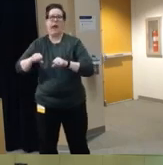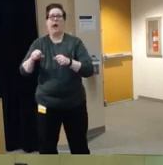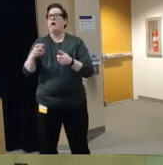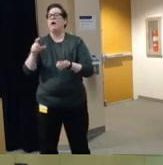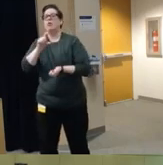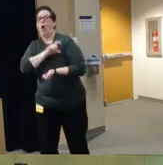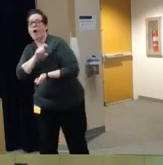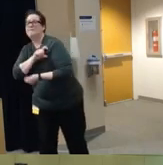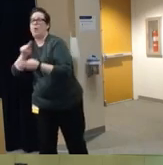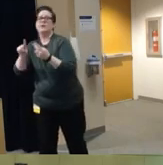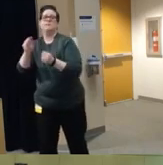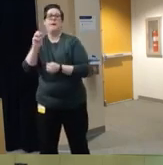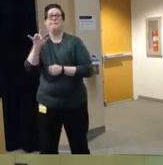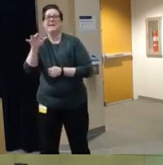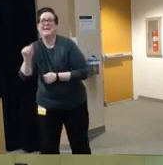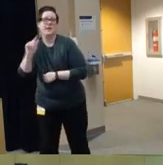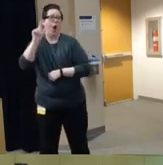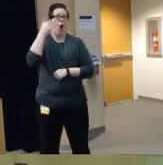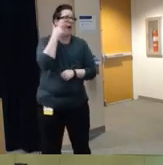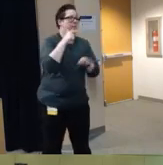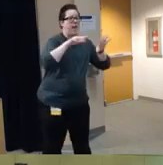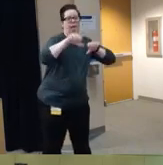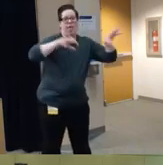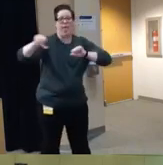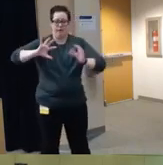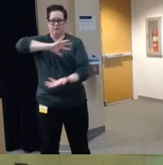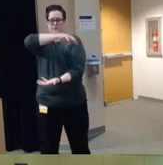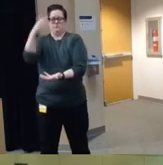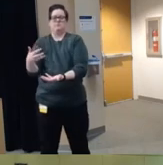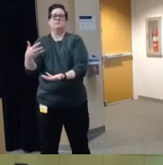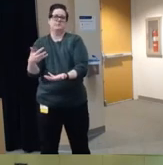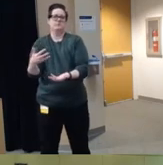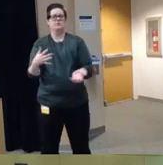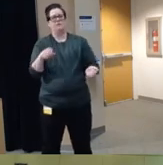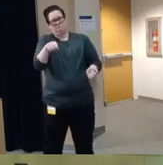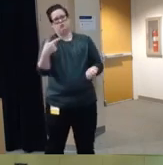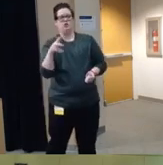well as um government reporting but um I found them to be a a reliable source of